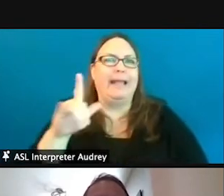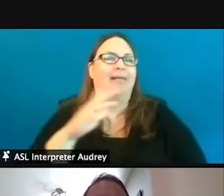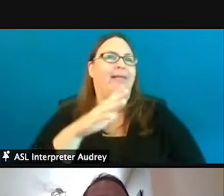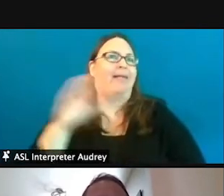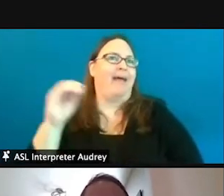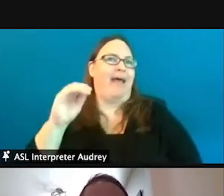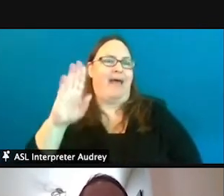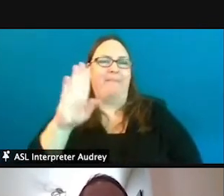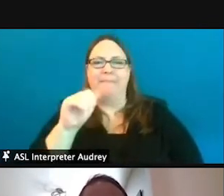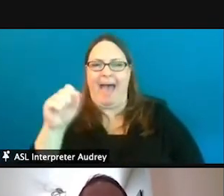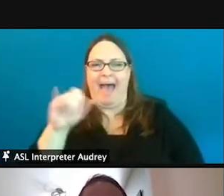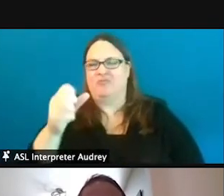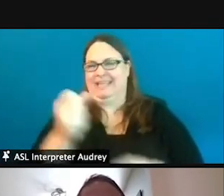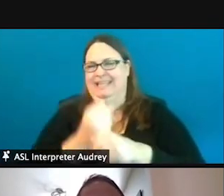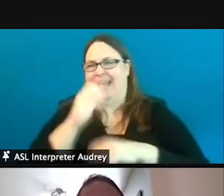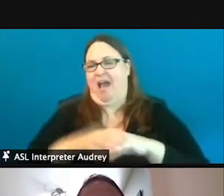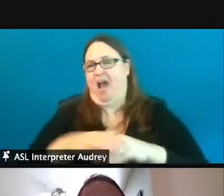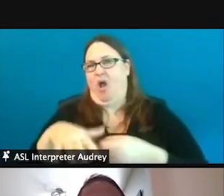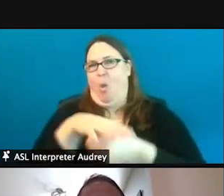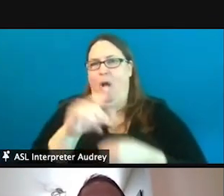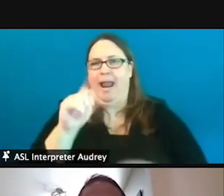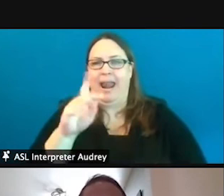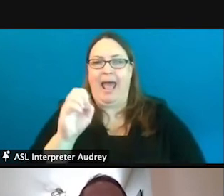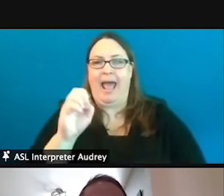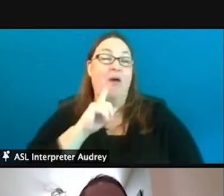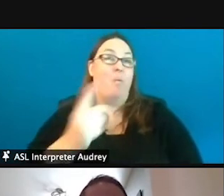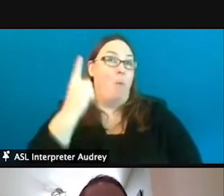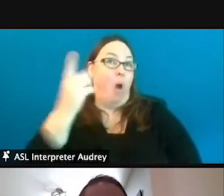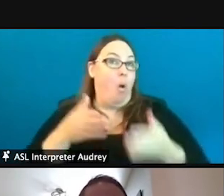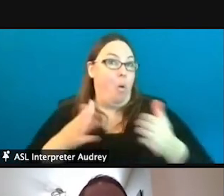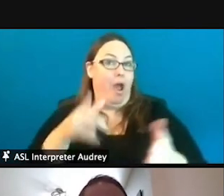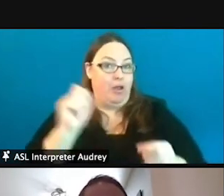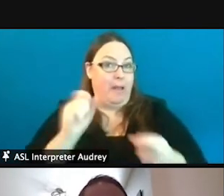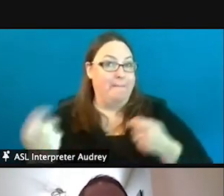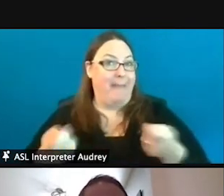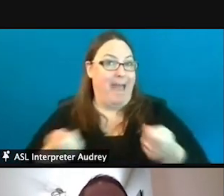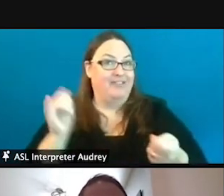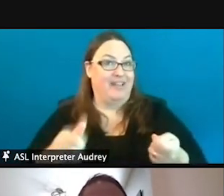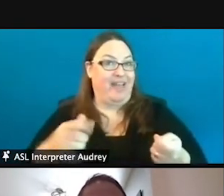So, there's quite a few opportunities and one way that we manage those opportunities